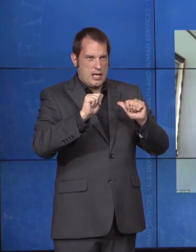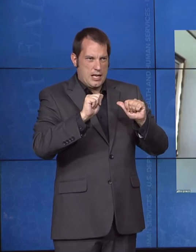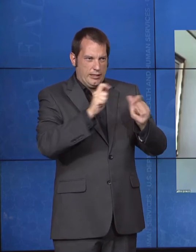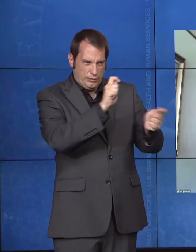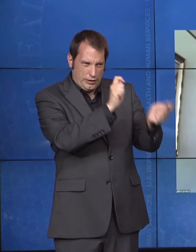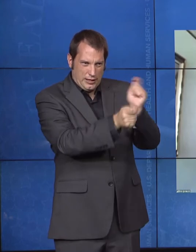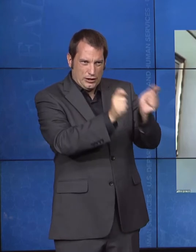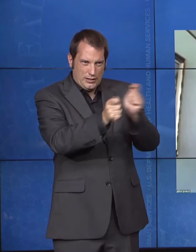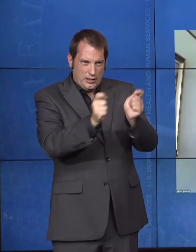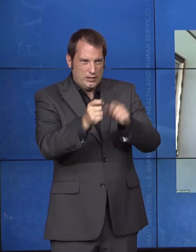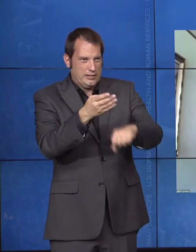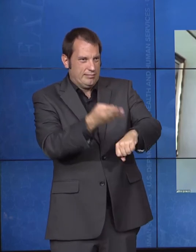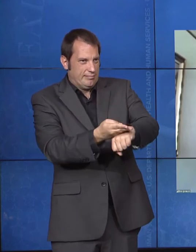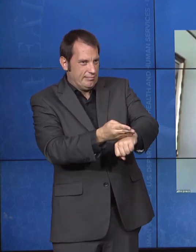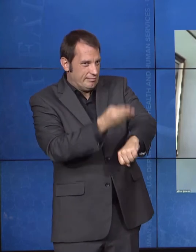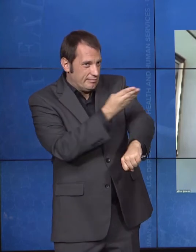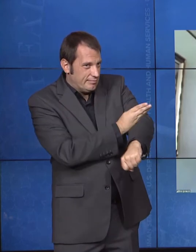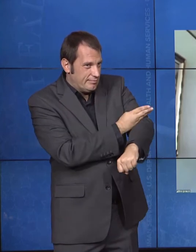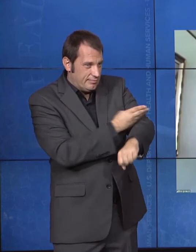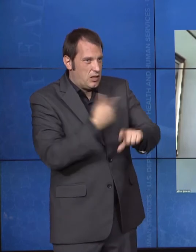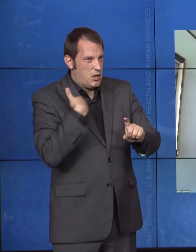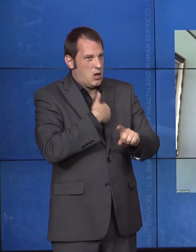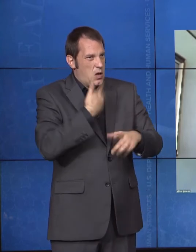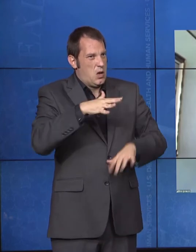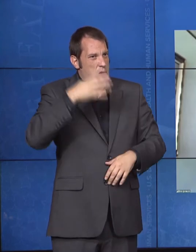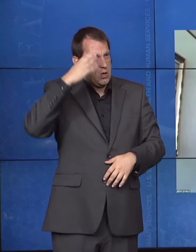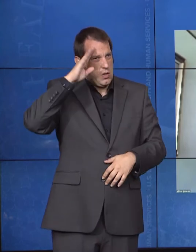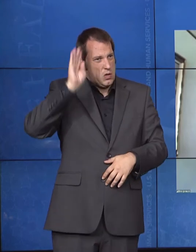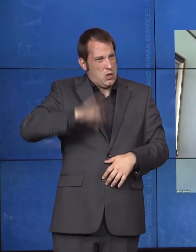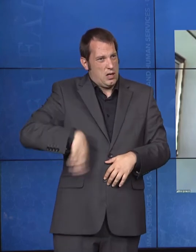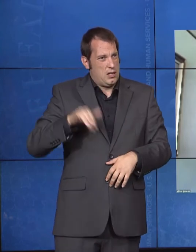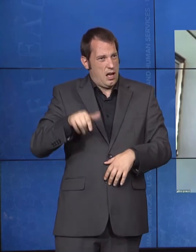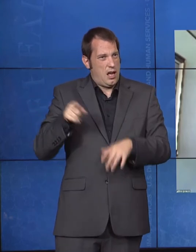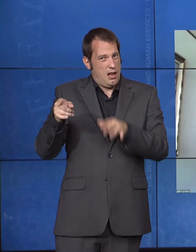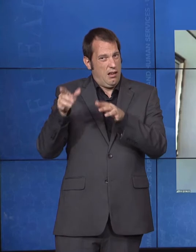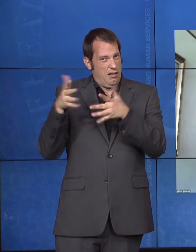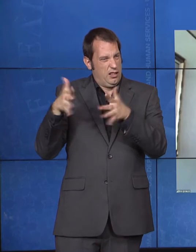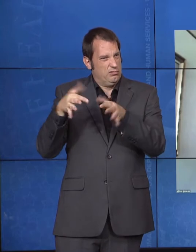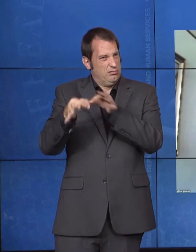pointed out, that about 33 percent of the kids that sit in our foster care system have